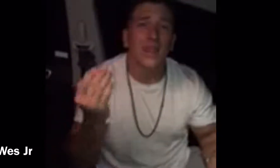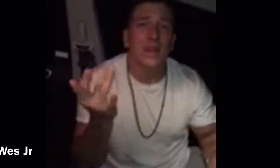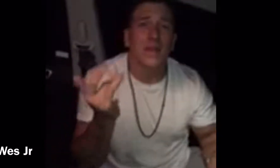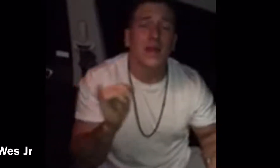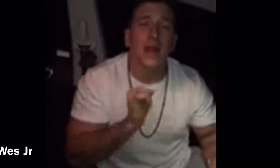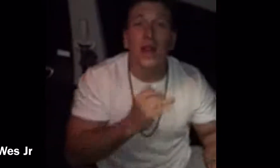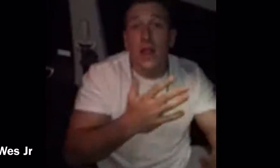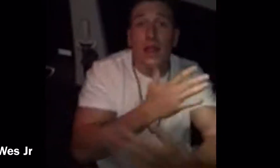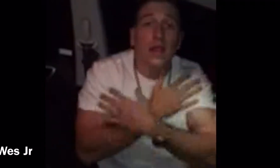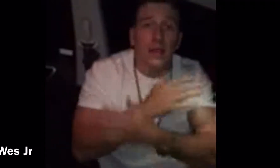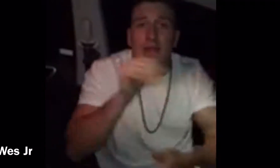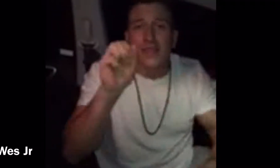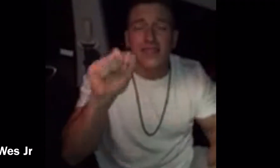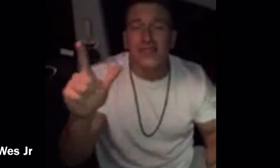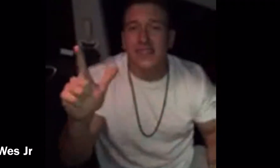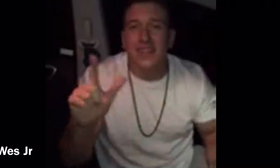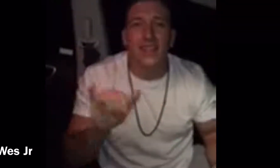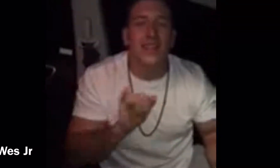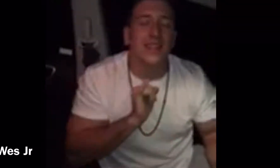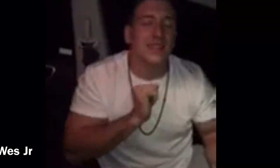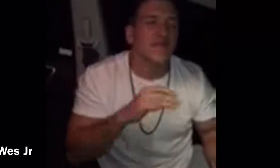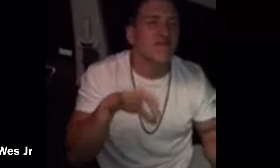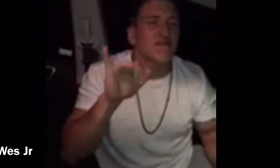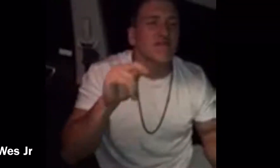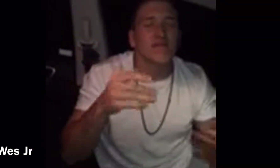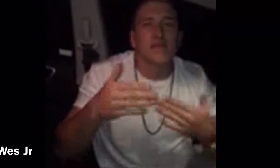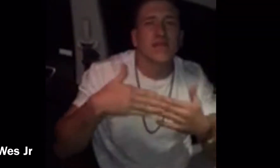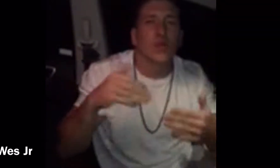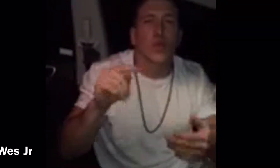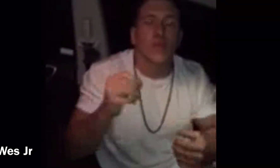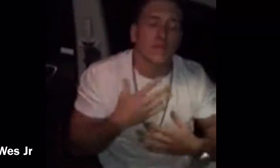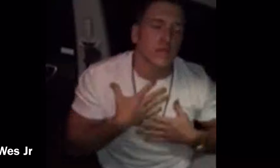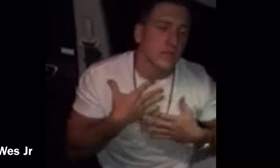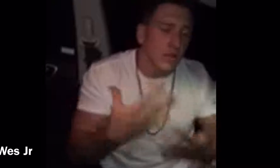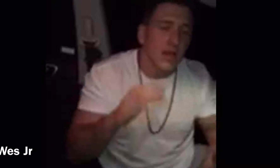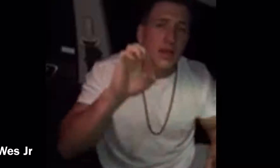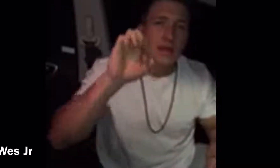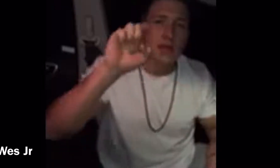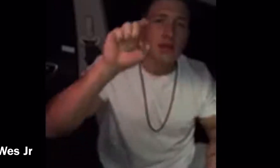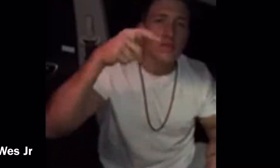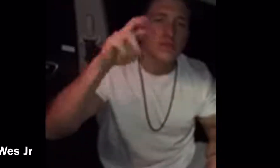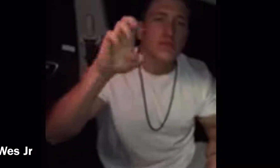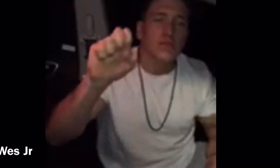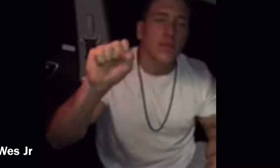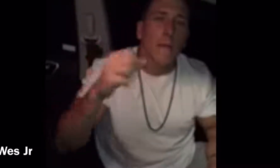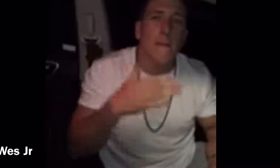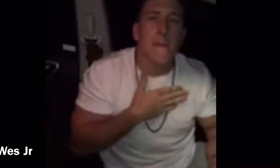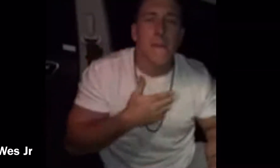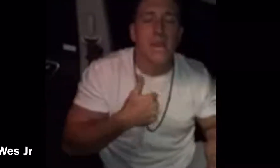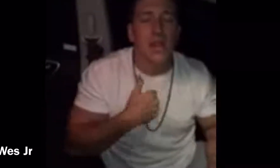And it's because I love ASL. I find it easy to express myself.